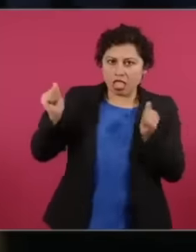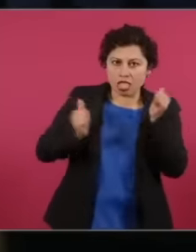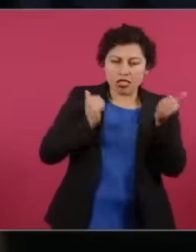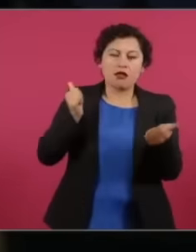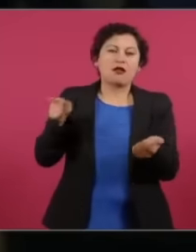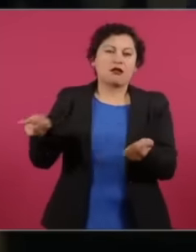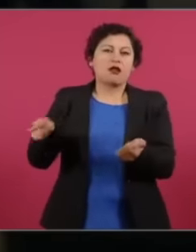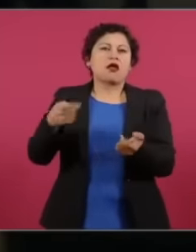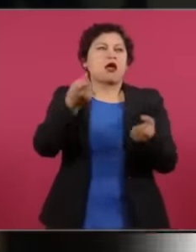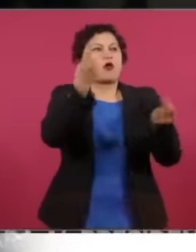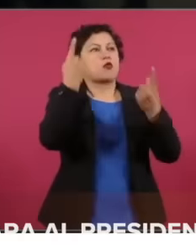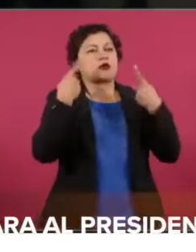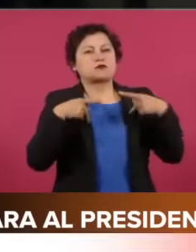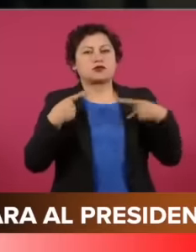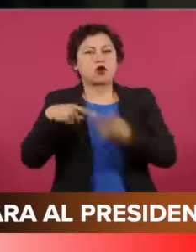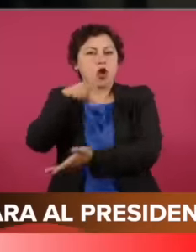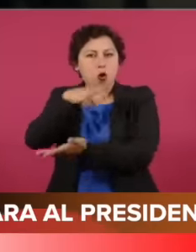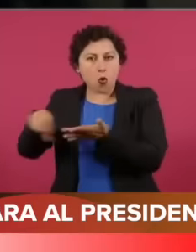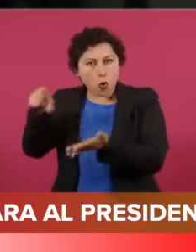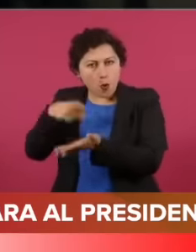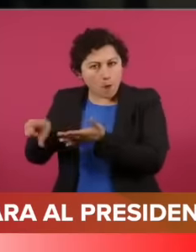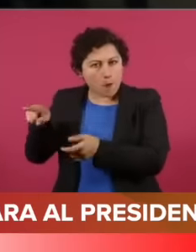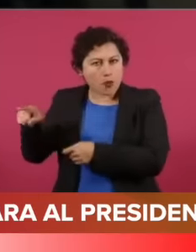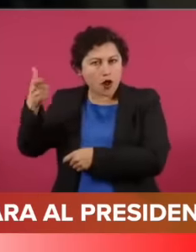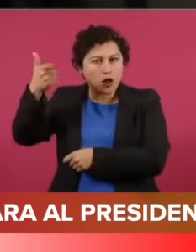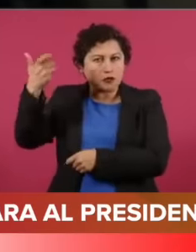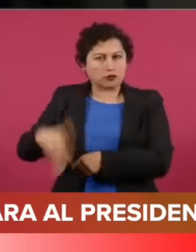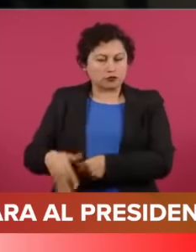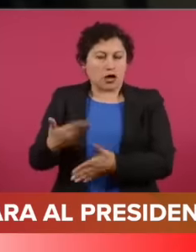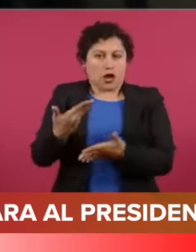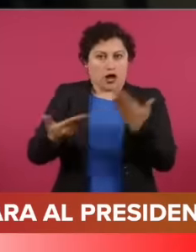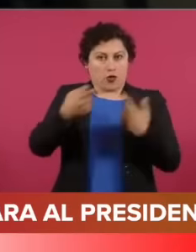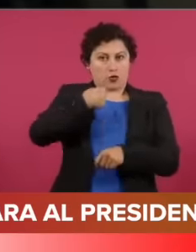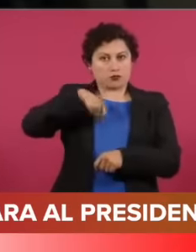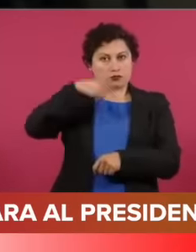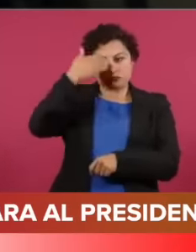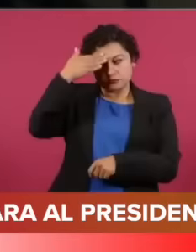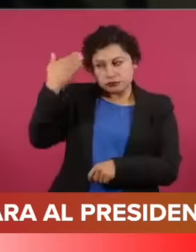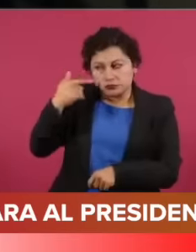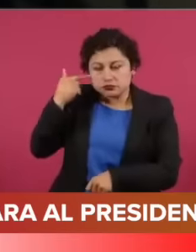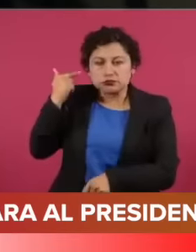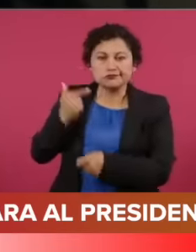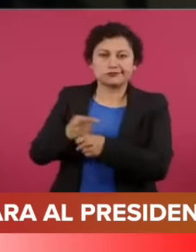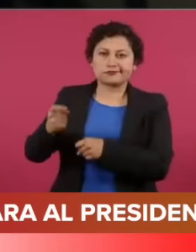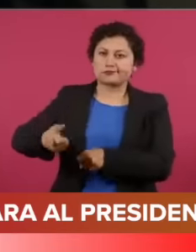low prices and now we know that they cost too much money and that they can even benefit from the